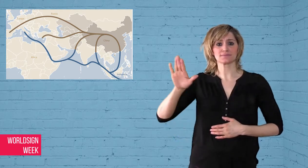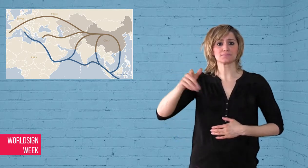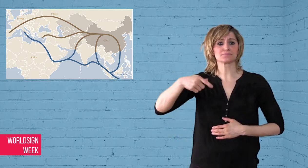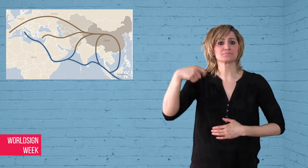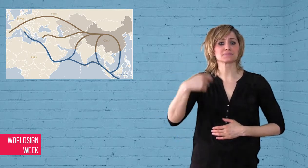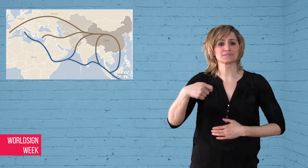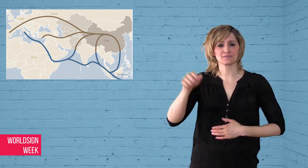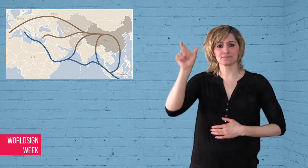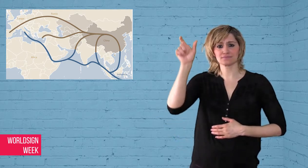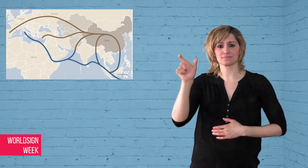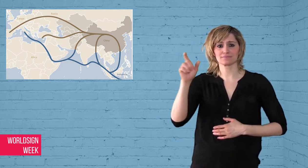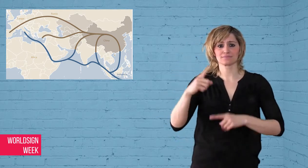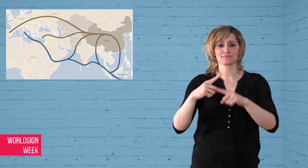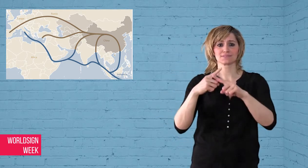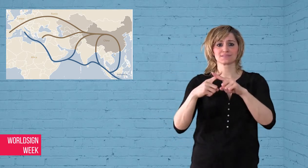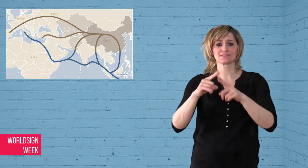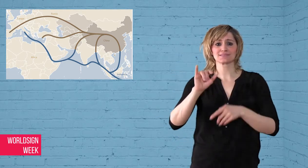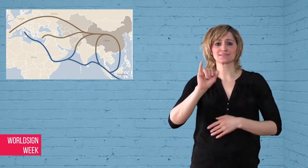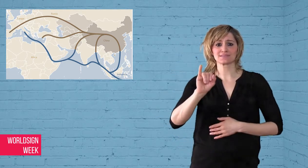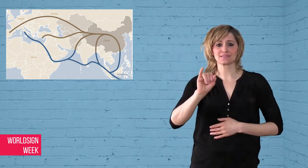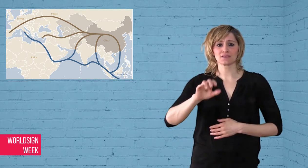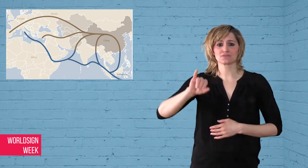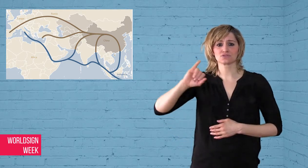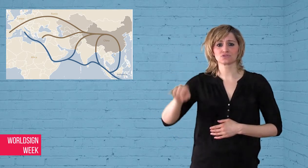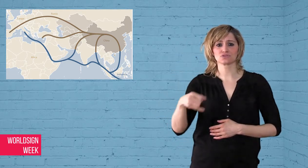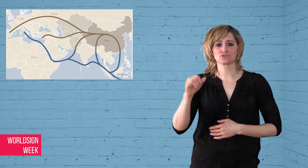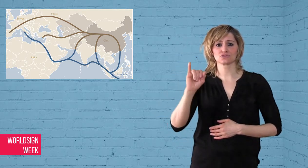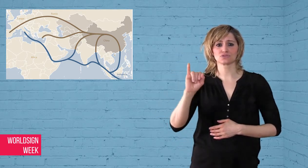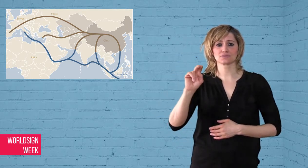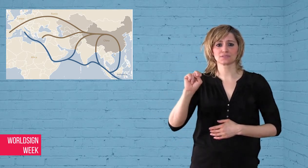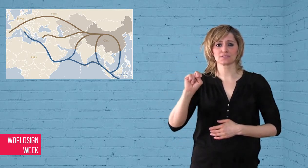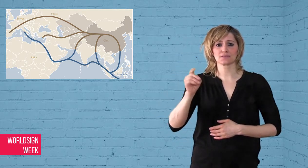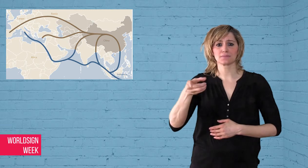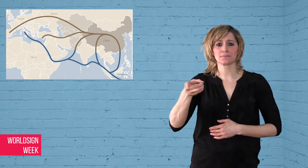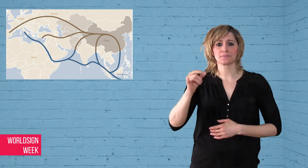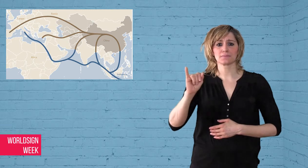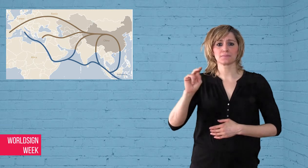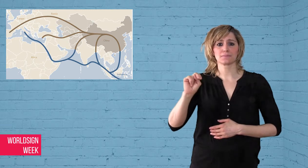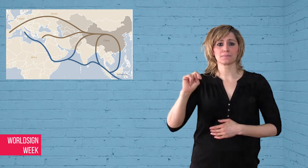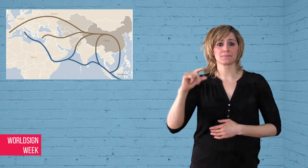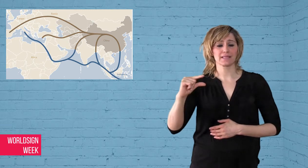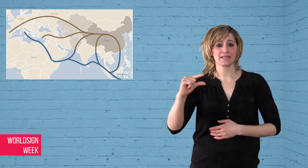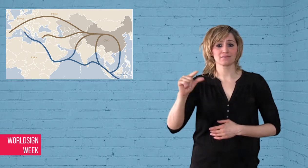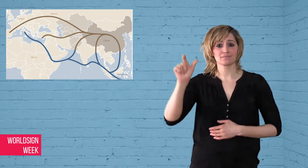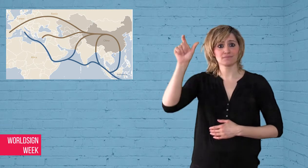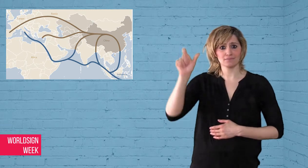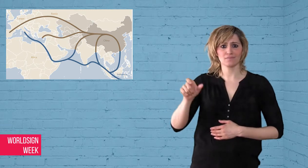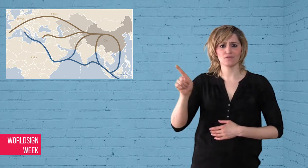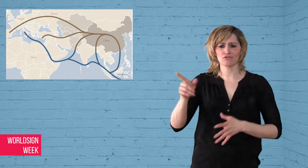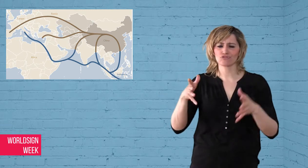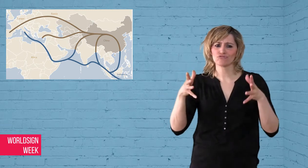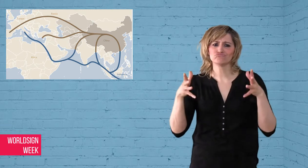countries on globalization, criticized